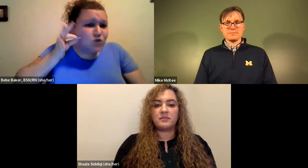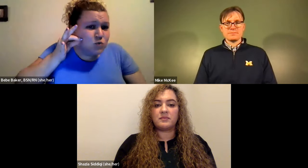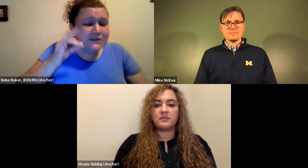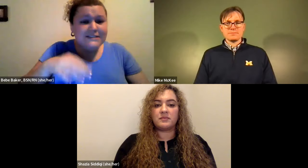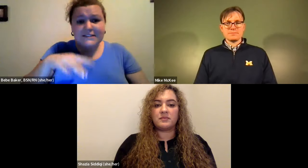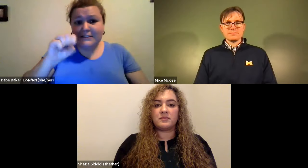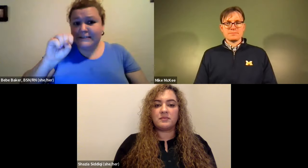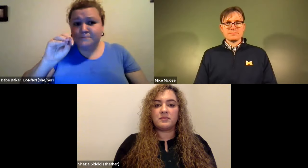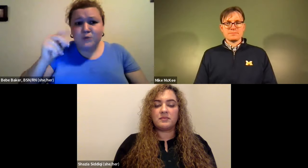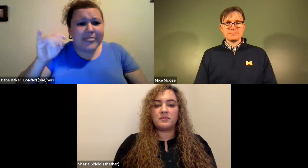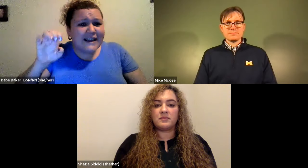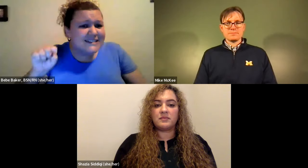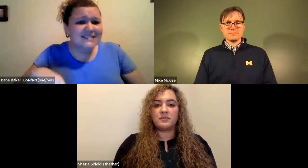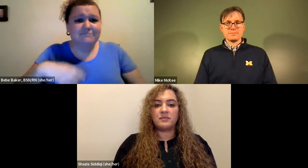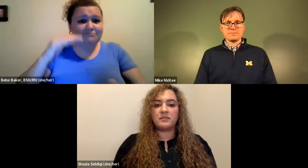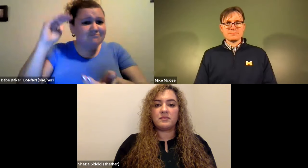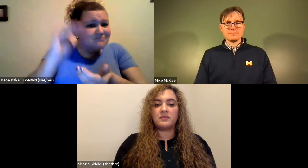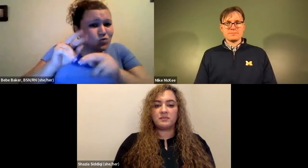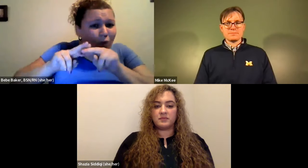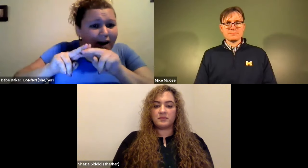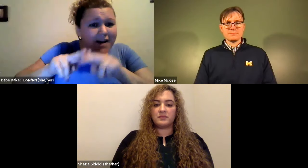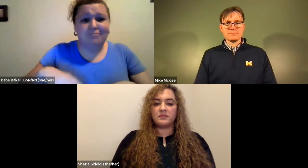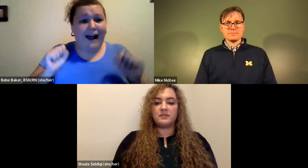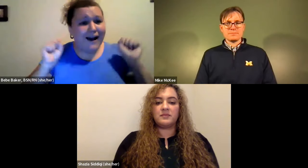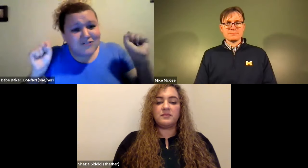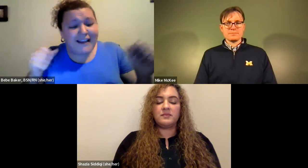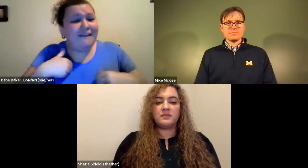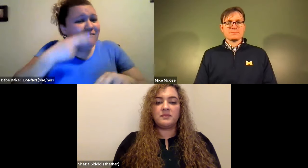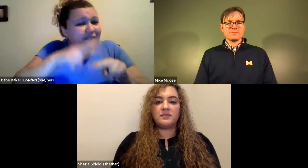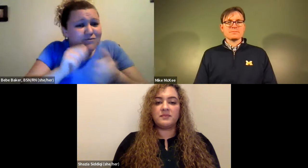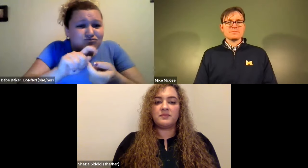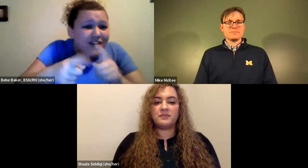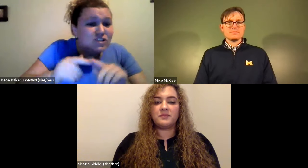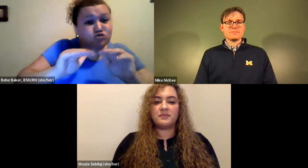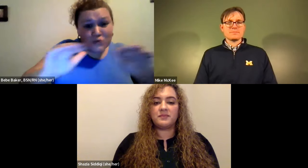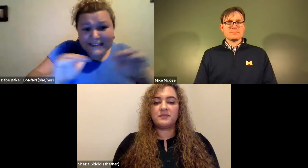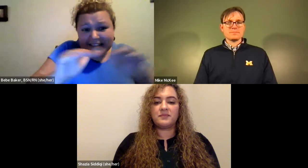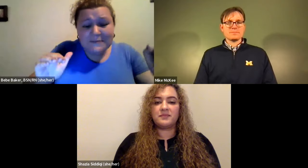Cristine Saunders: But it's so it's kind of hard to know but have good, healthy foods fruits and vegetables and.